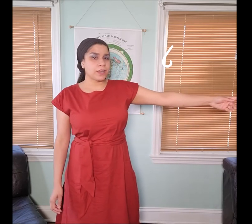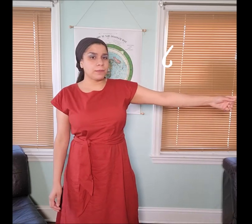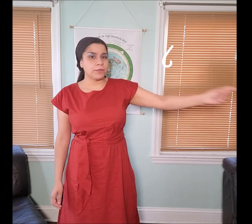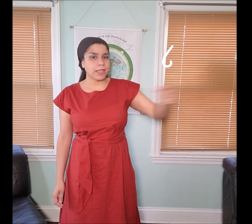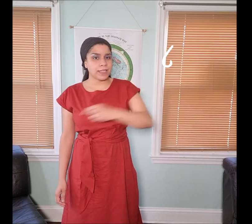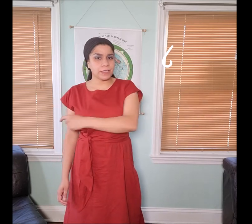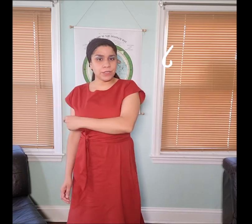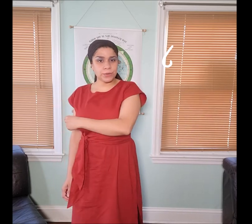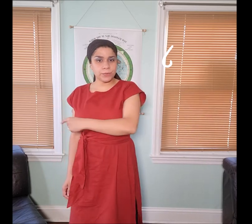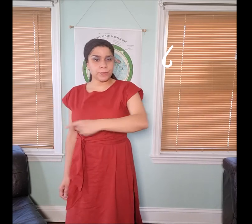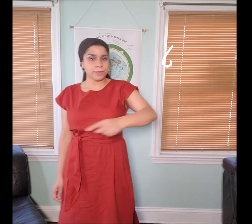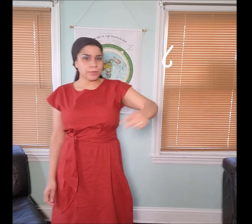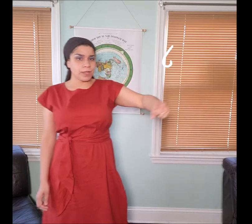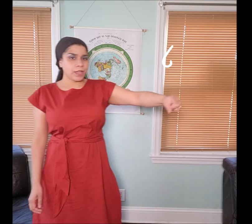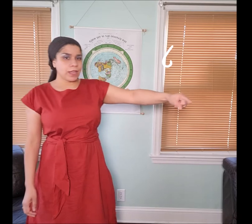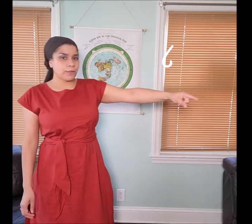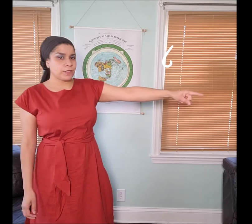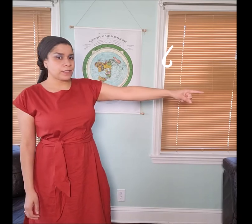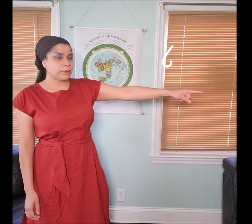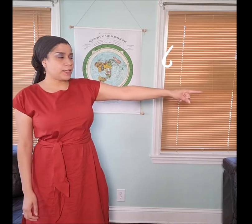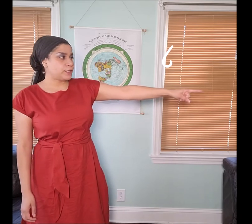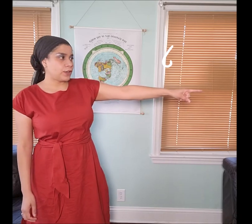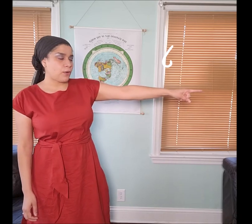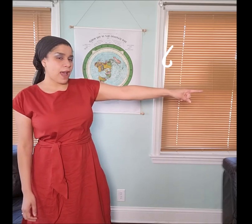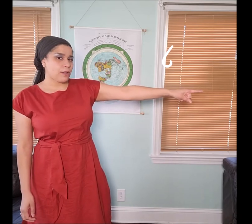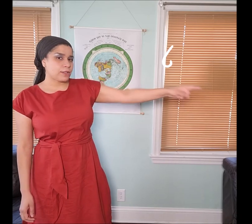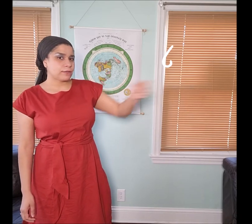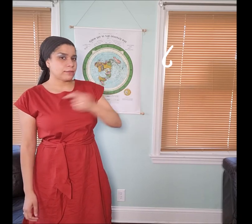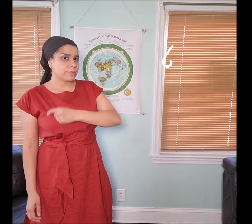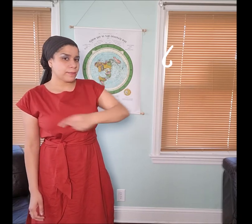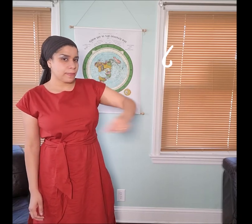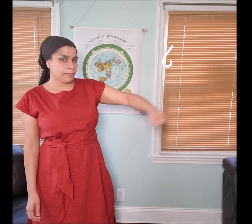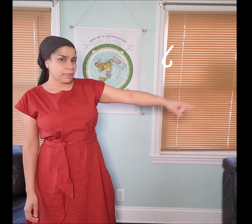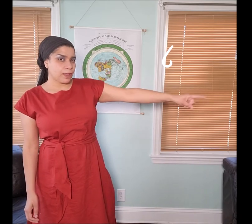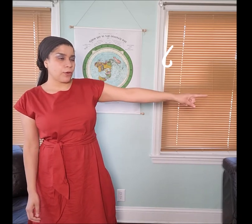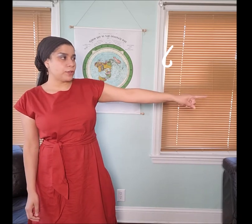communicates to, toward. If you tell somebody to "go out" or you